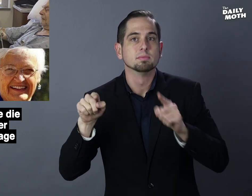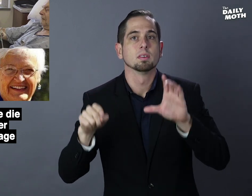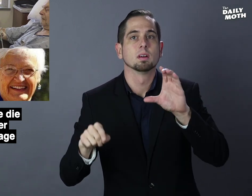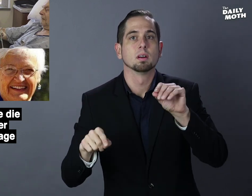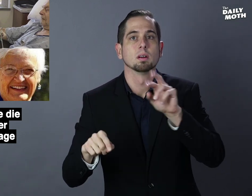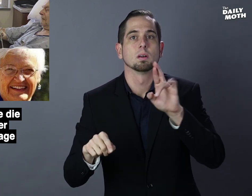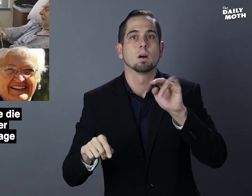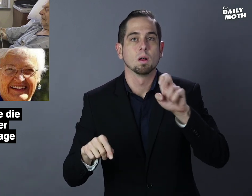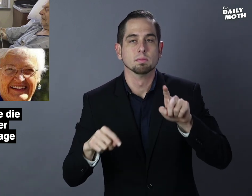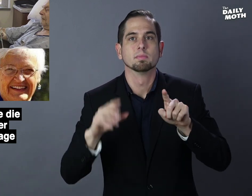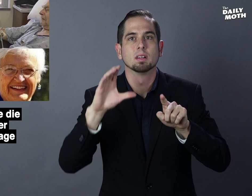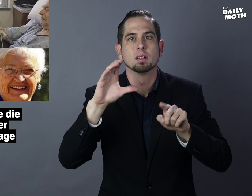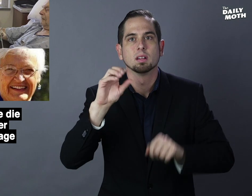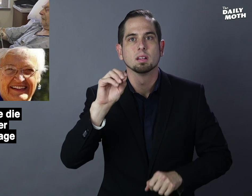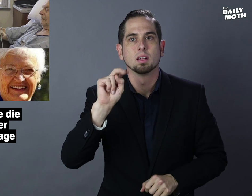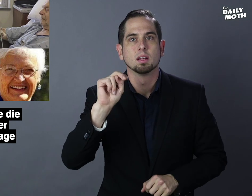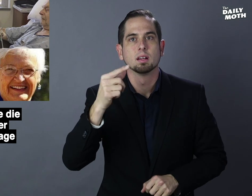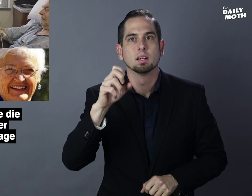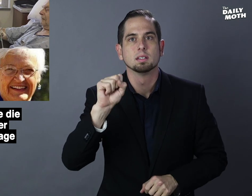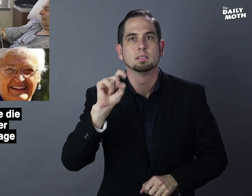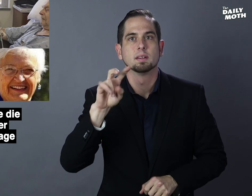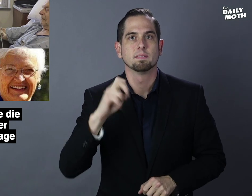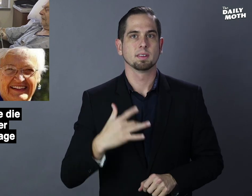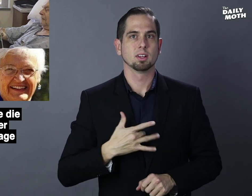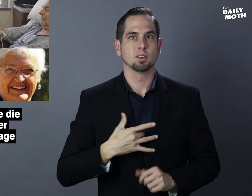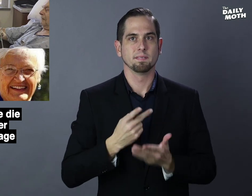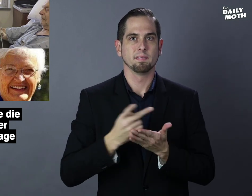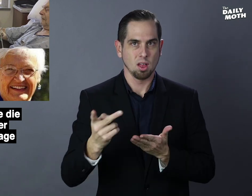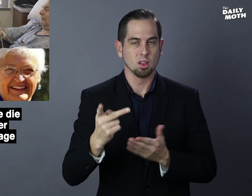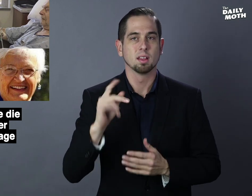Corrine had congestive heart failure,